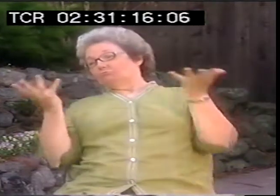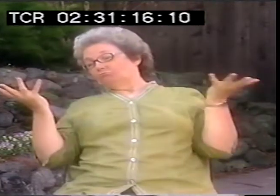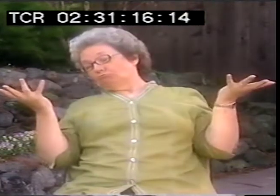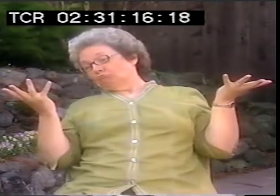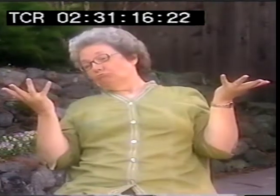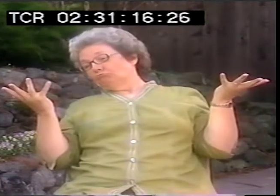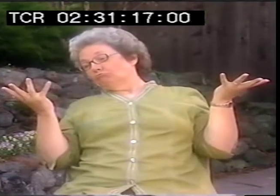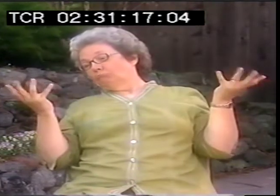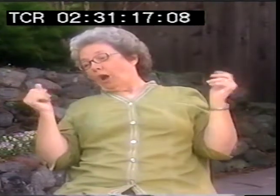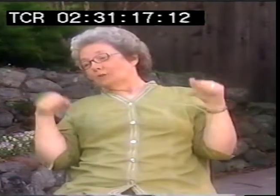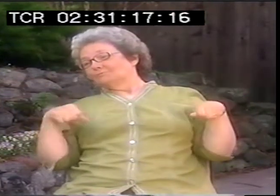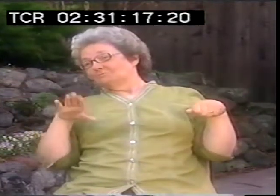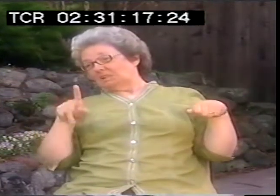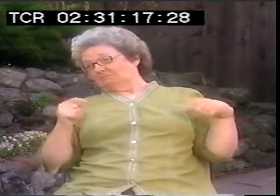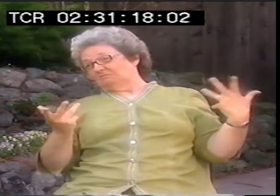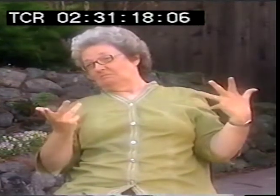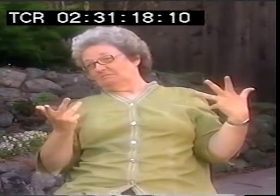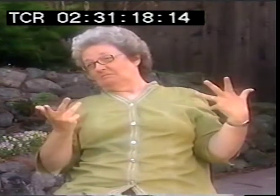I leave it to the other deaf people to take care of that.